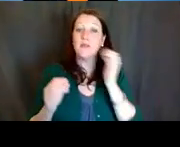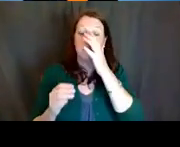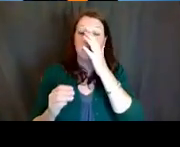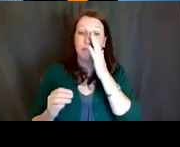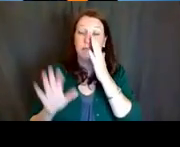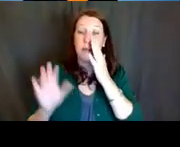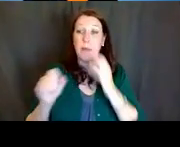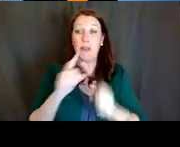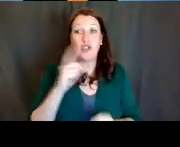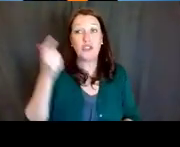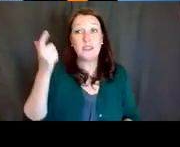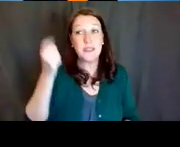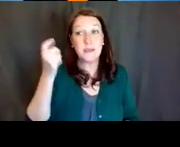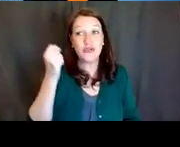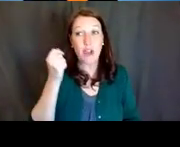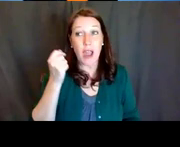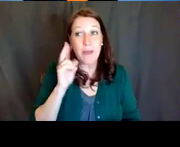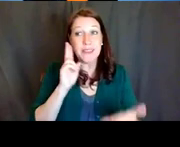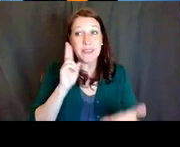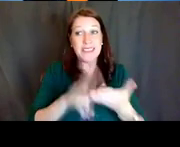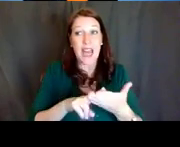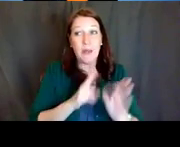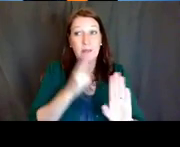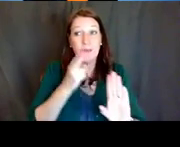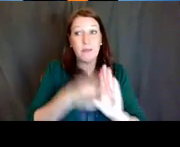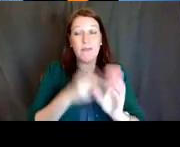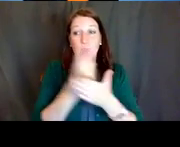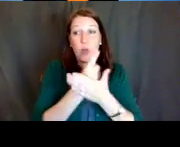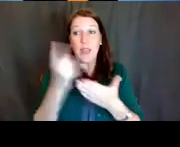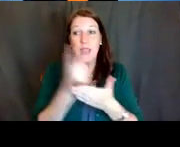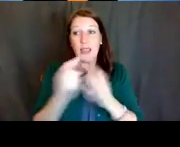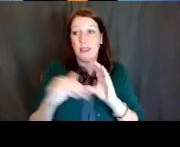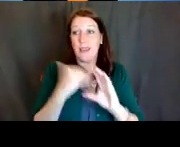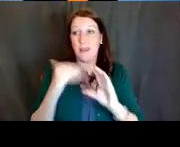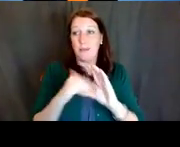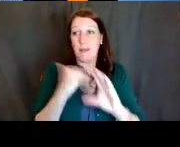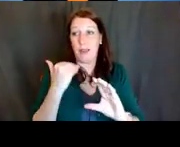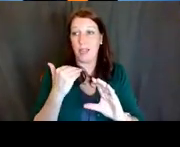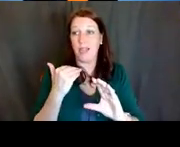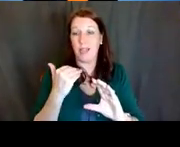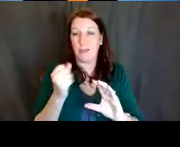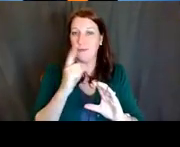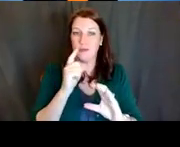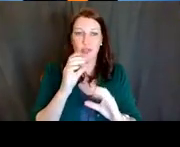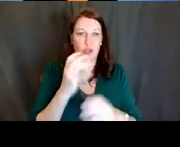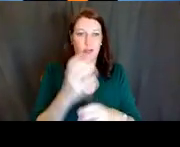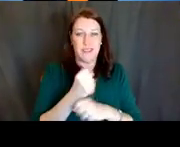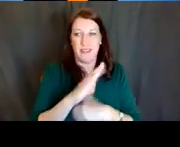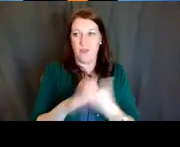and sign up for a weekly email to receive a listing of all grants and contracts that are available at the NIH.